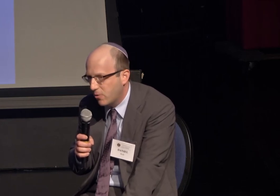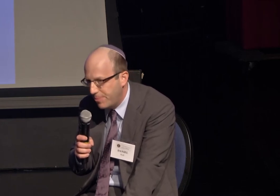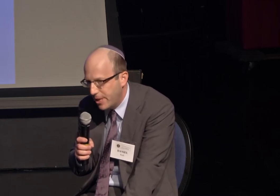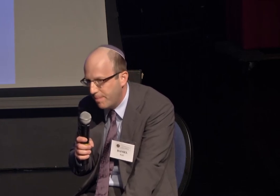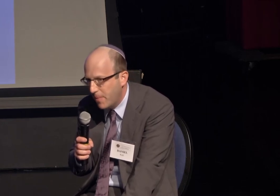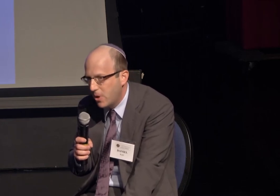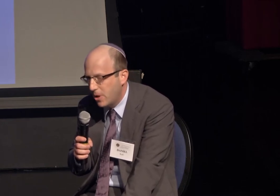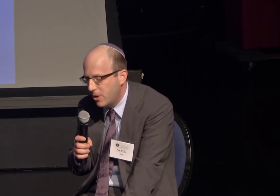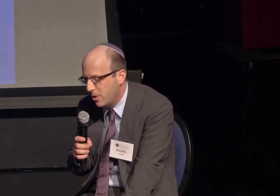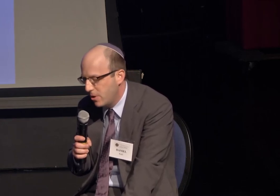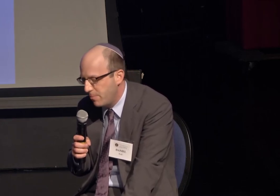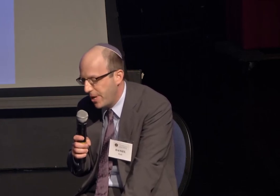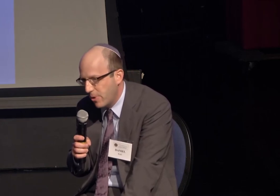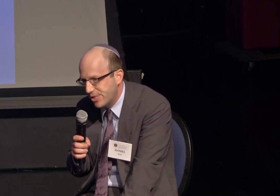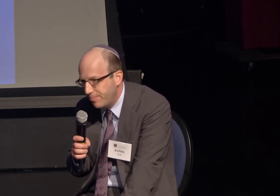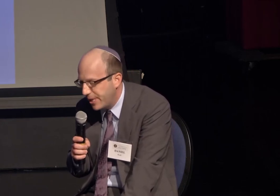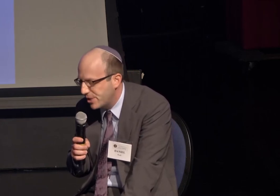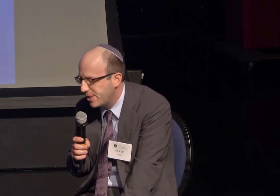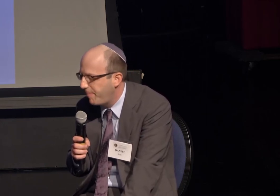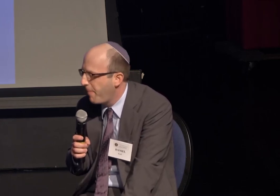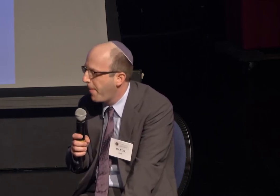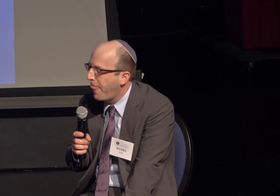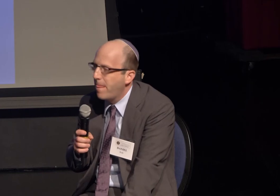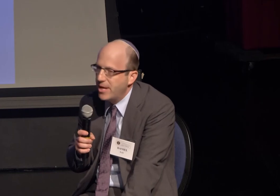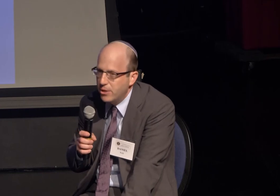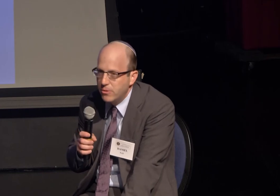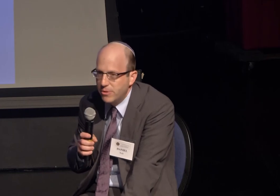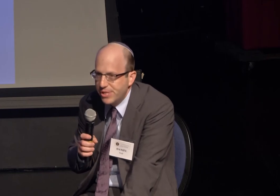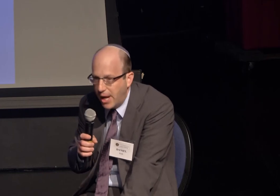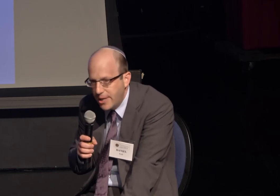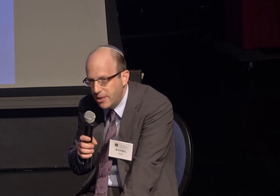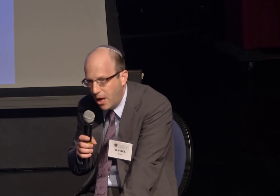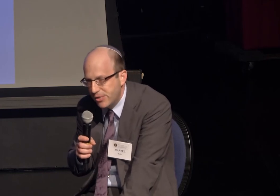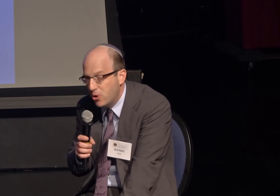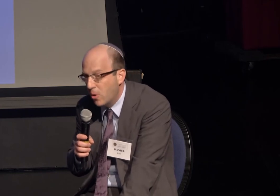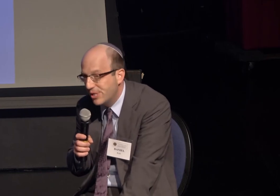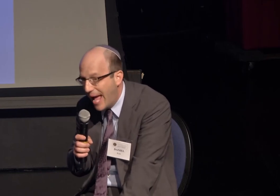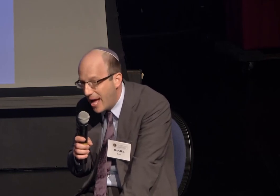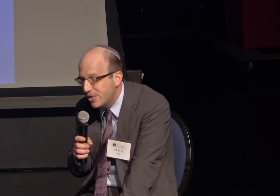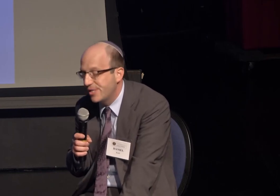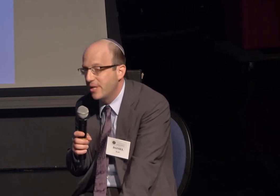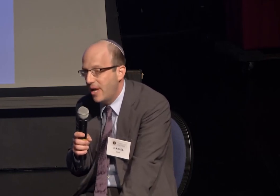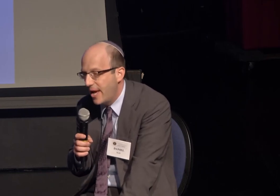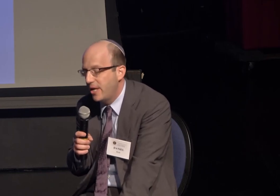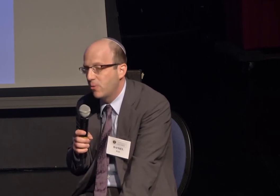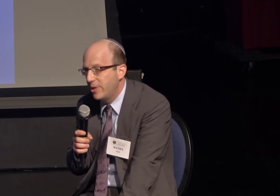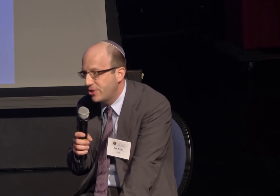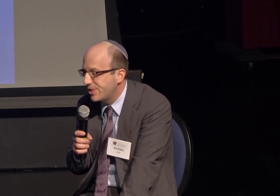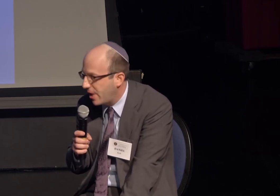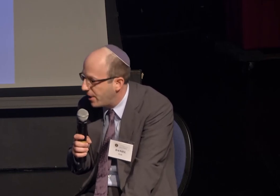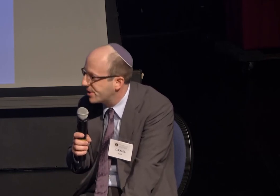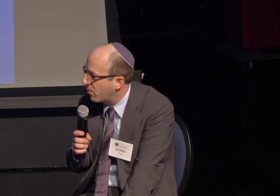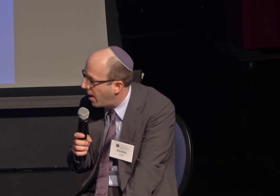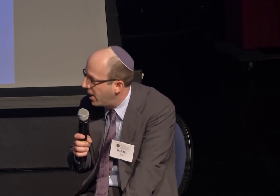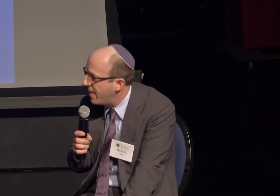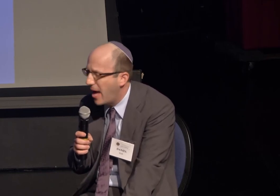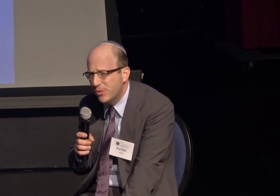and Youth Thought, may he rest in peace, in designing the course as a religious Zionist rabbi.